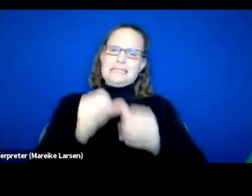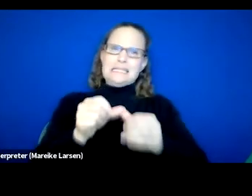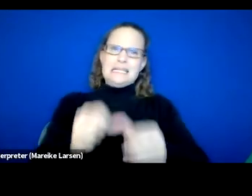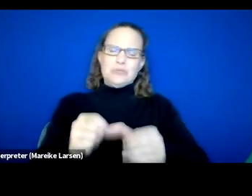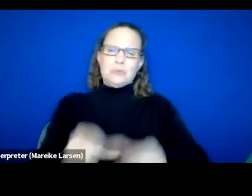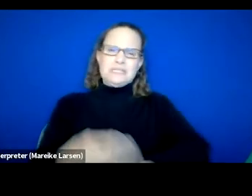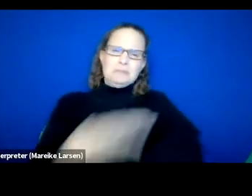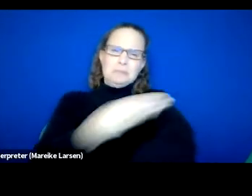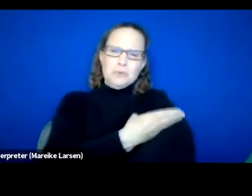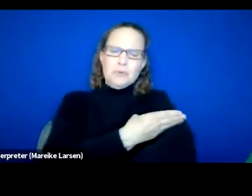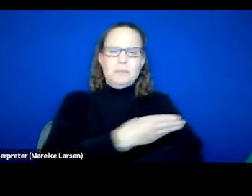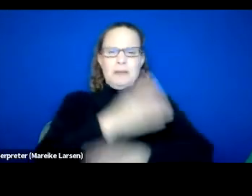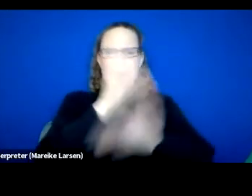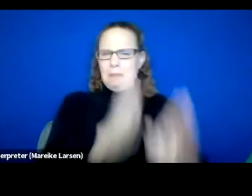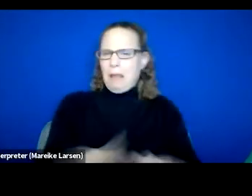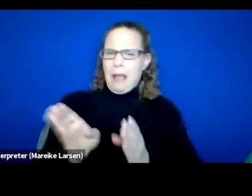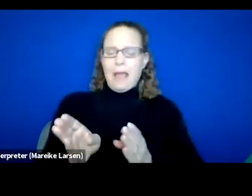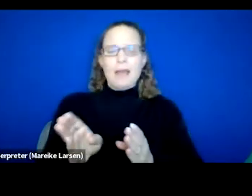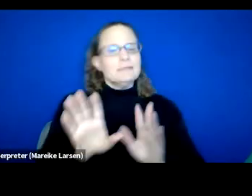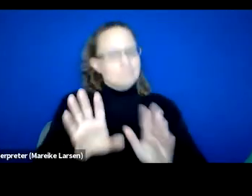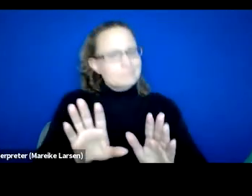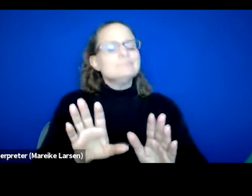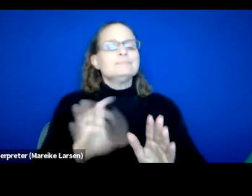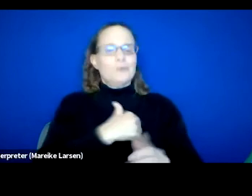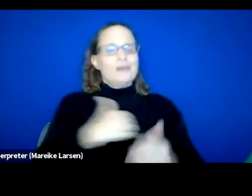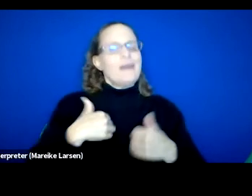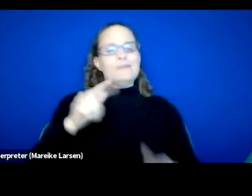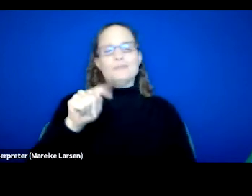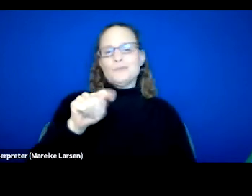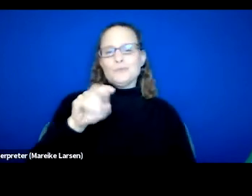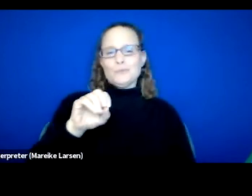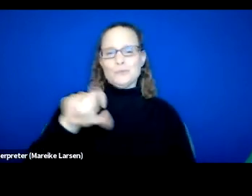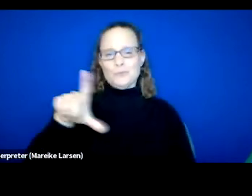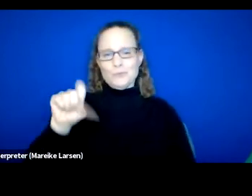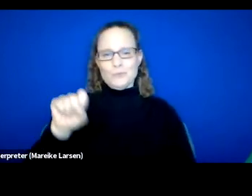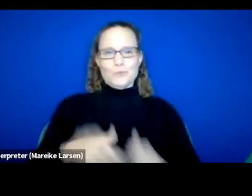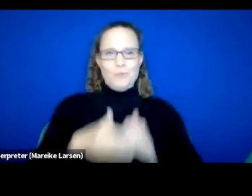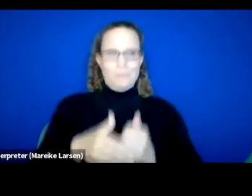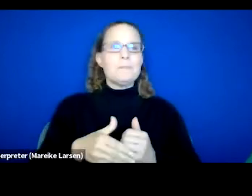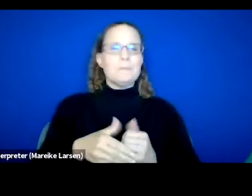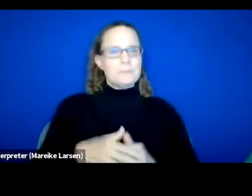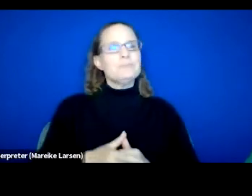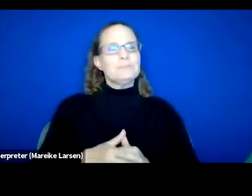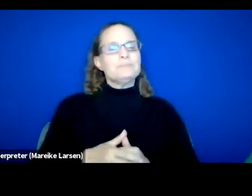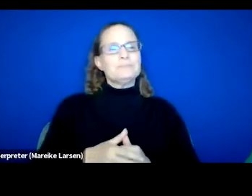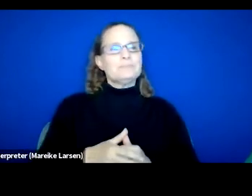But fear not, there are tools to assist with the process that center equity and provide detailed guidance for communities.